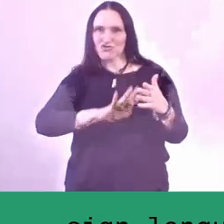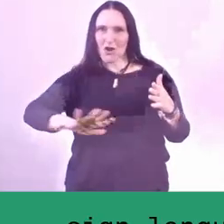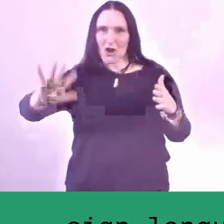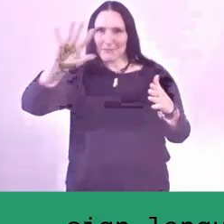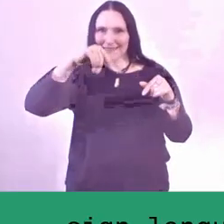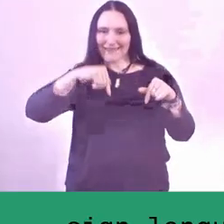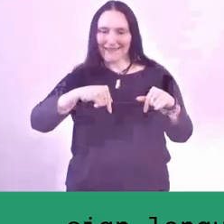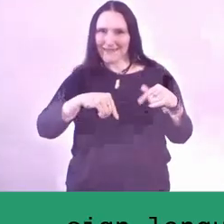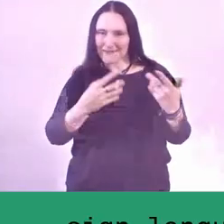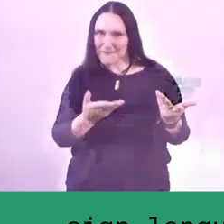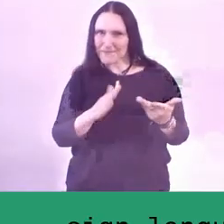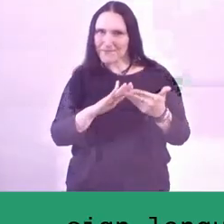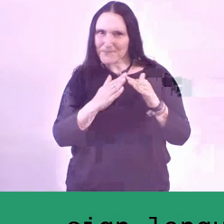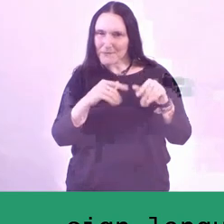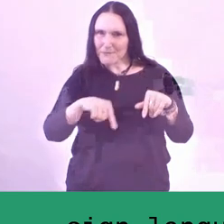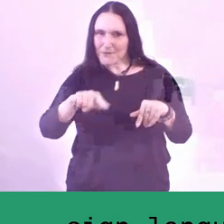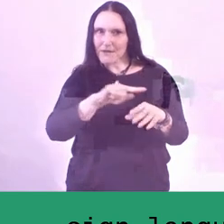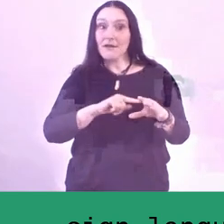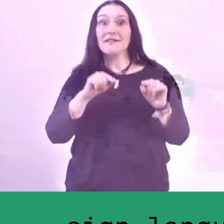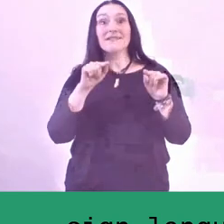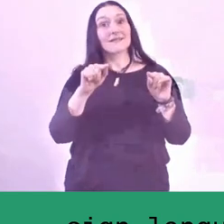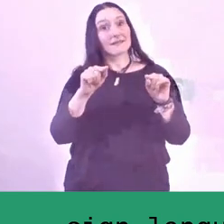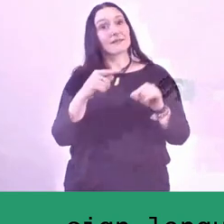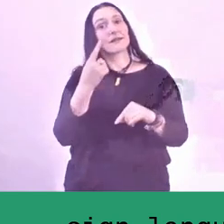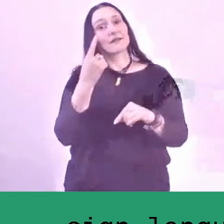One of the plans that we've had from the beginning...